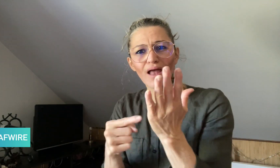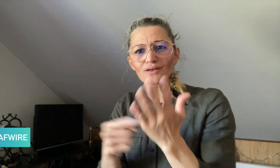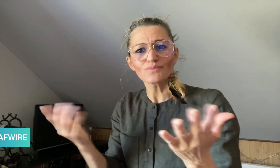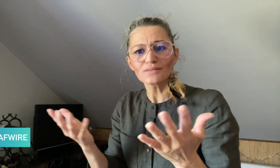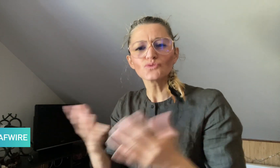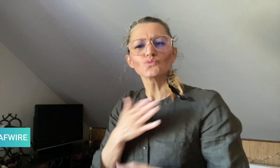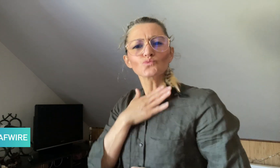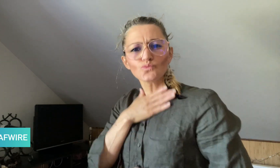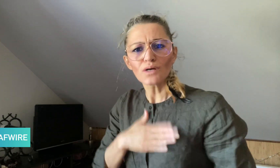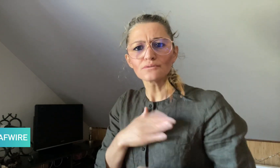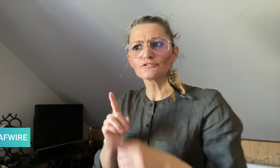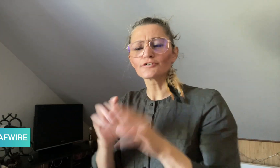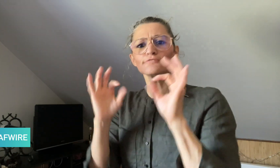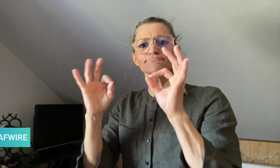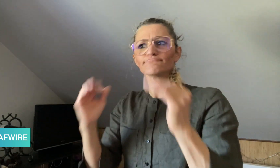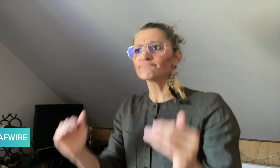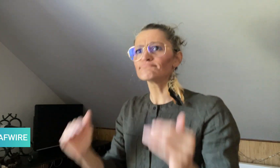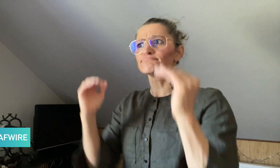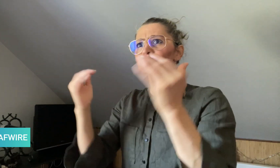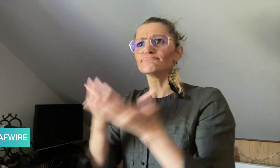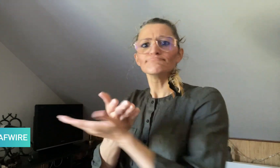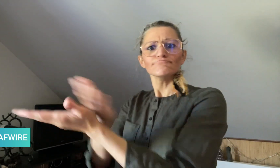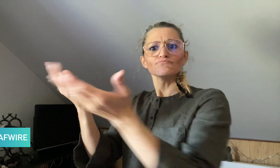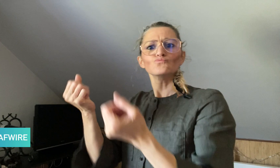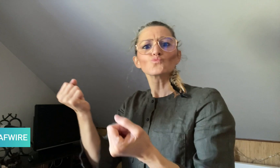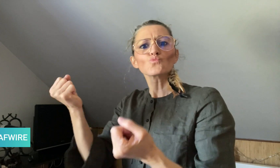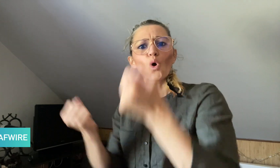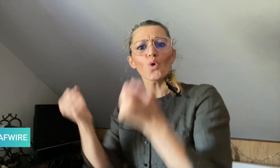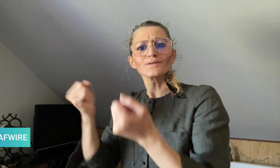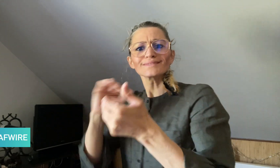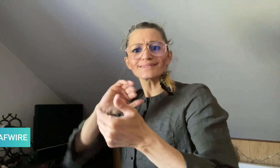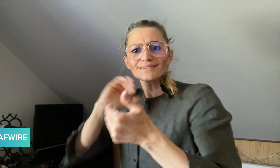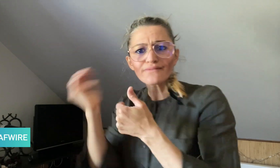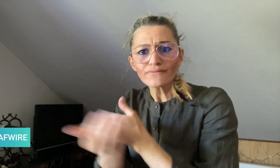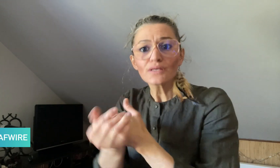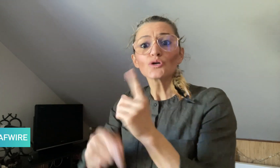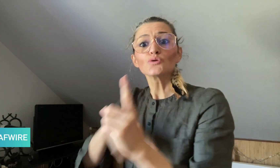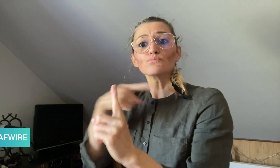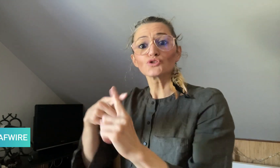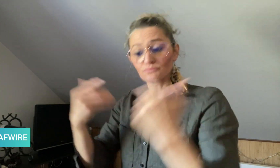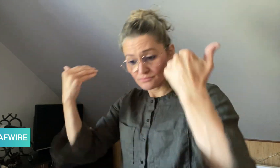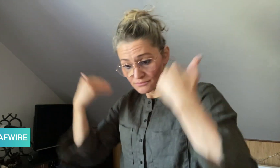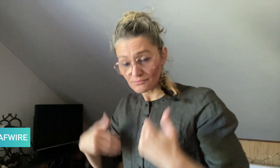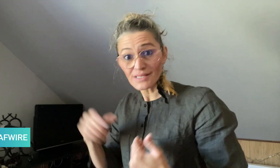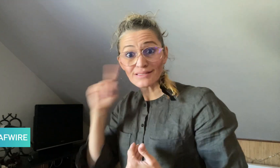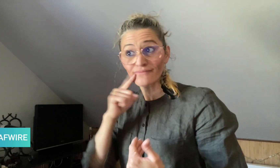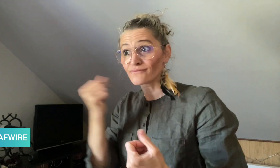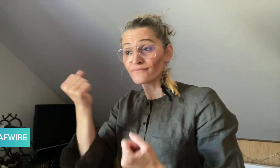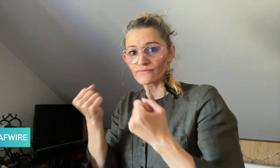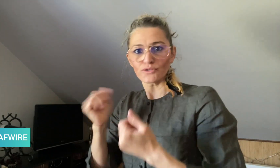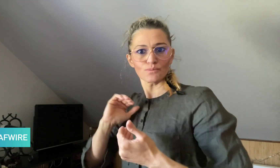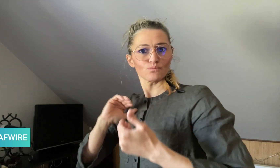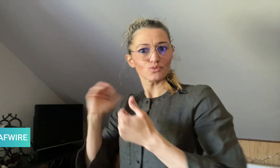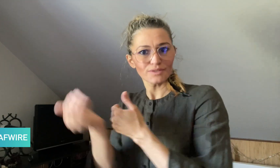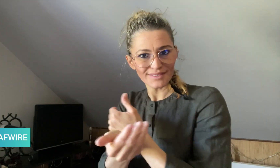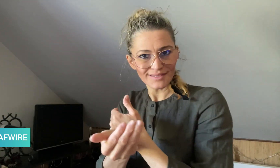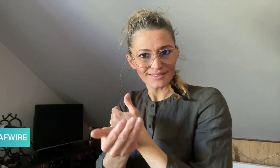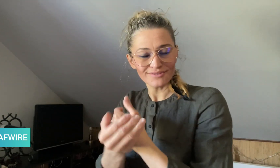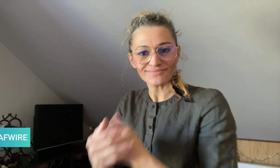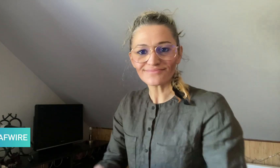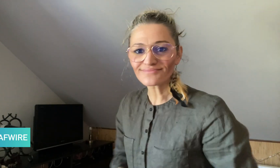improve road safety and protect Deaf drivers.